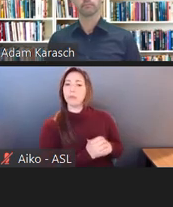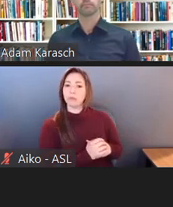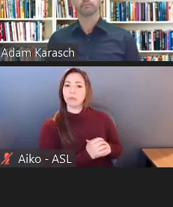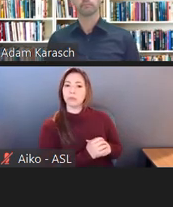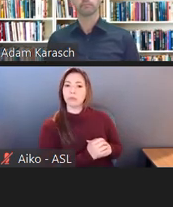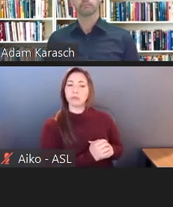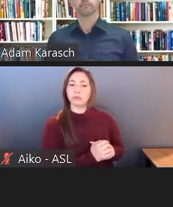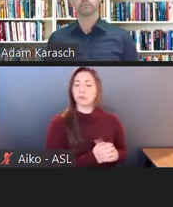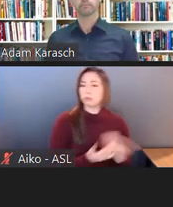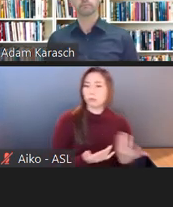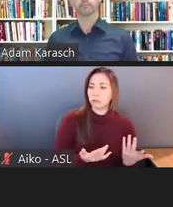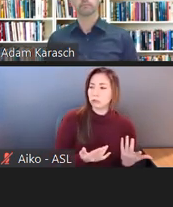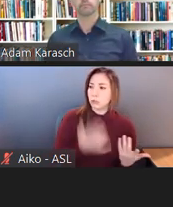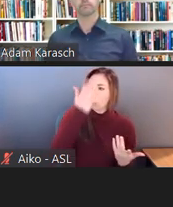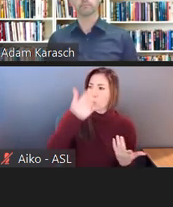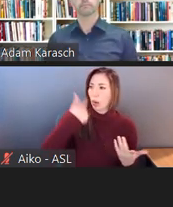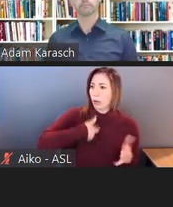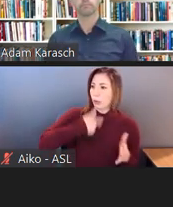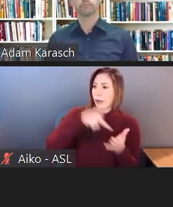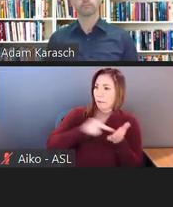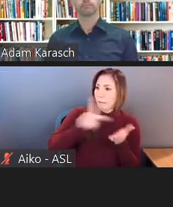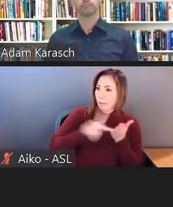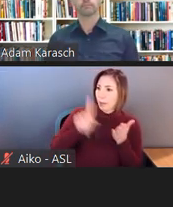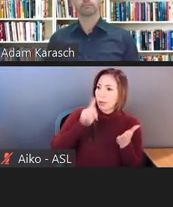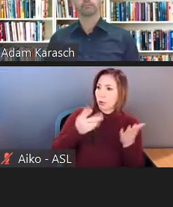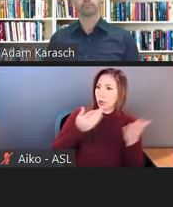Shouldn't they have to pay for it? And the answer is, no.